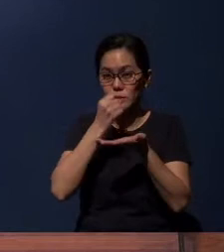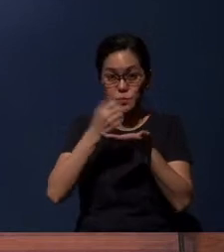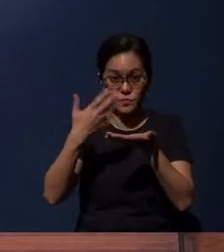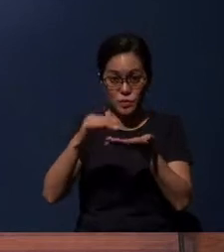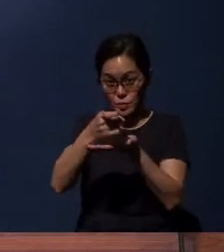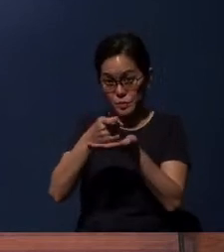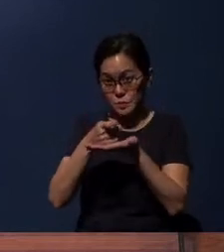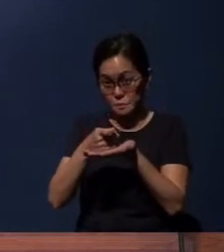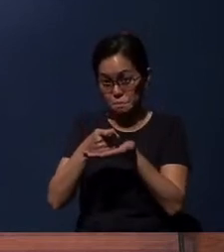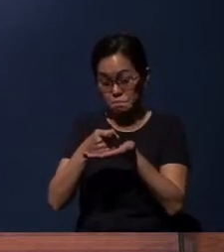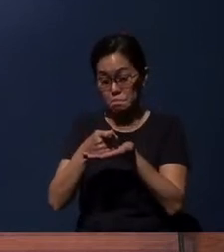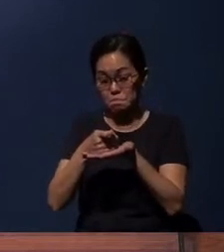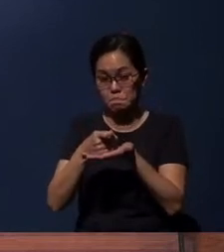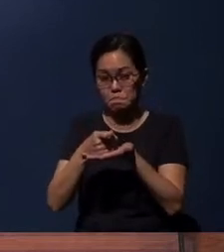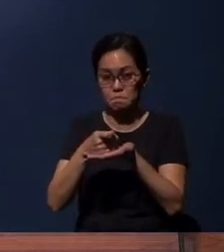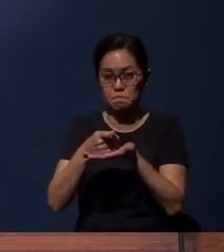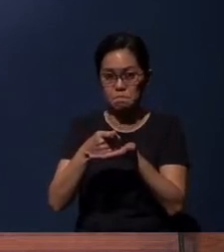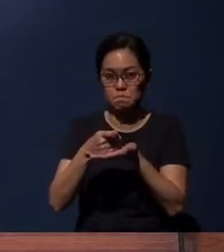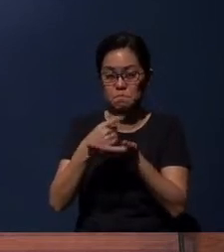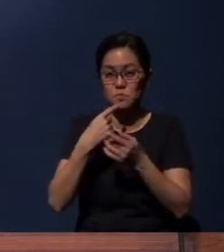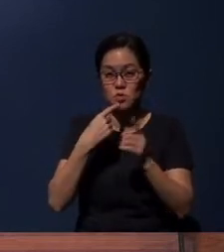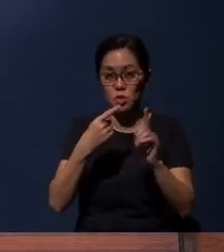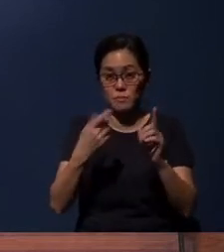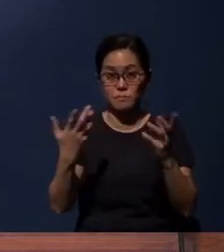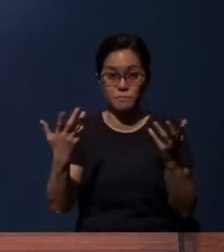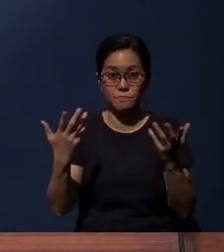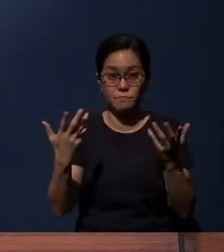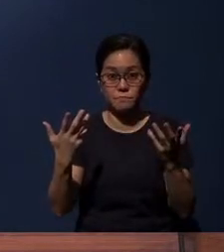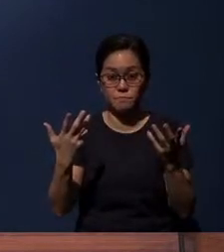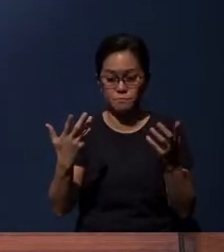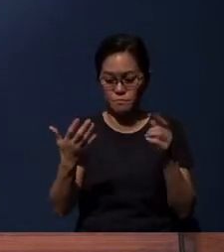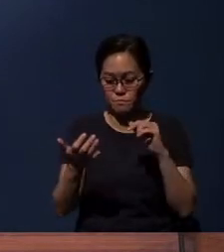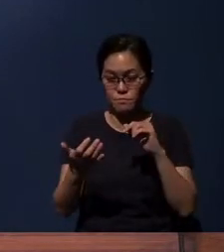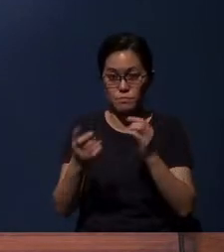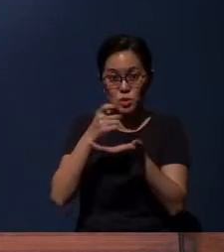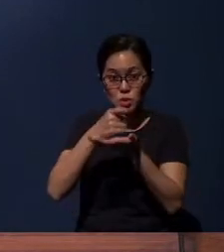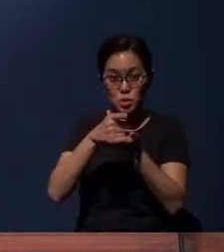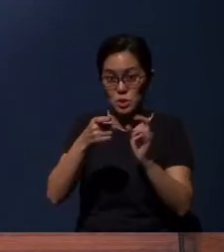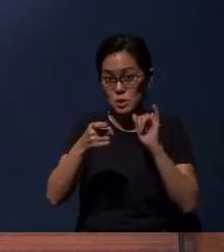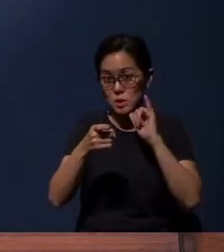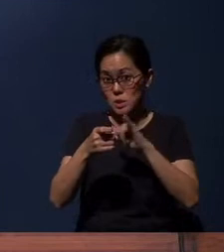He said, “This is the cup which is the new covenant in My blood.